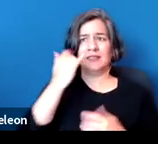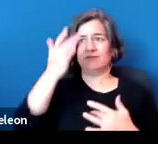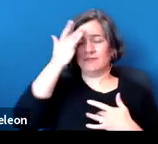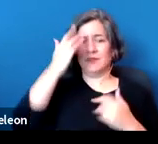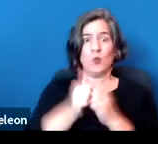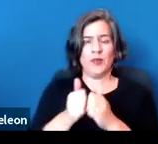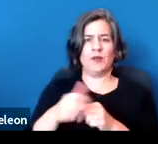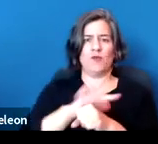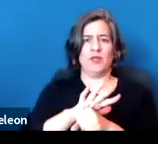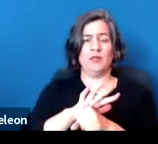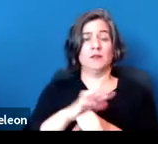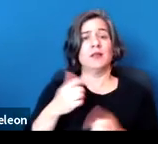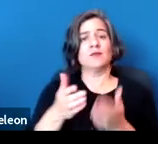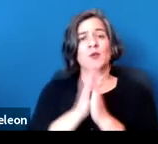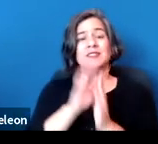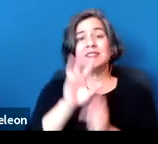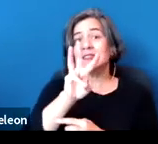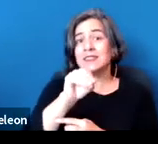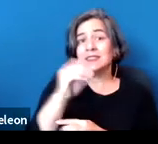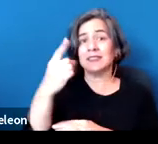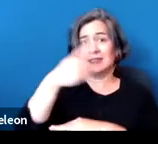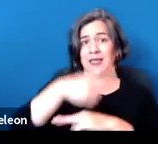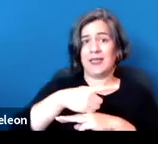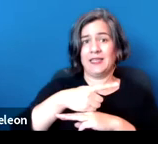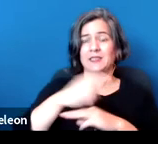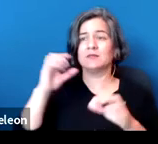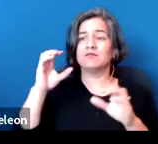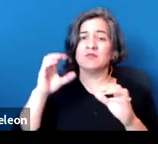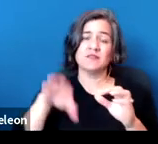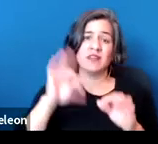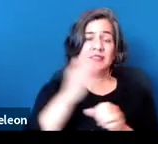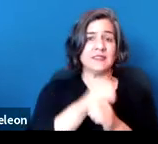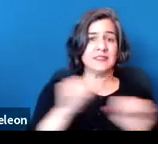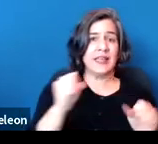I am requesting 60 days to find safe assistance with cleaning out my apartment